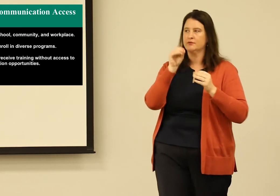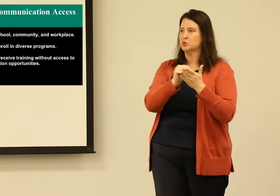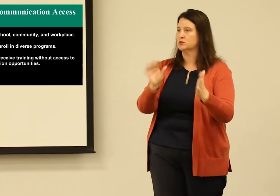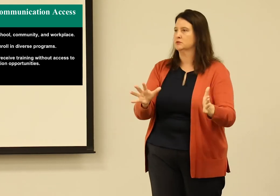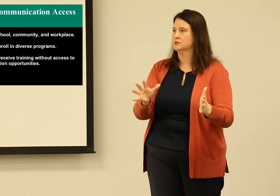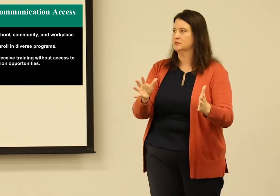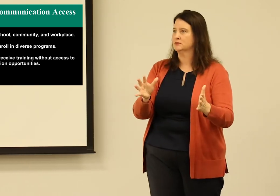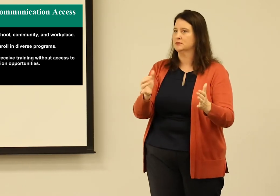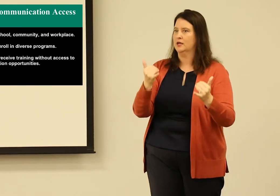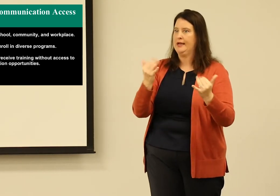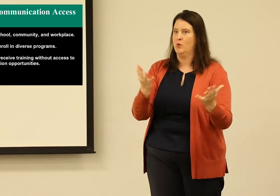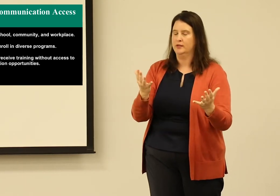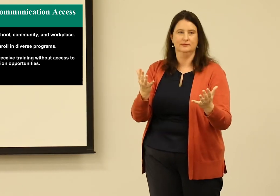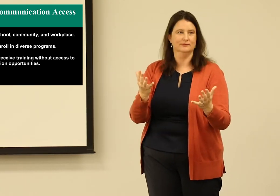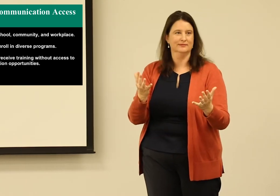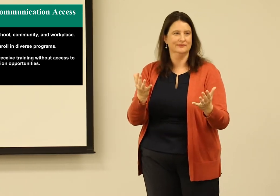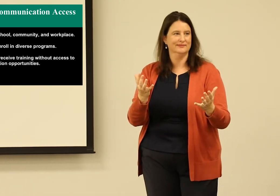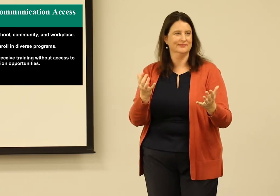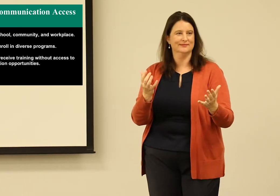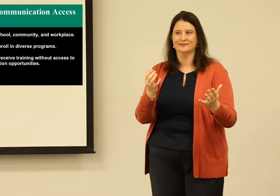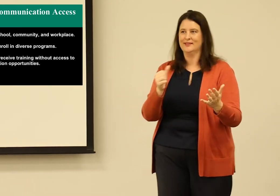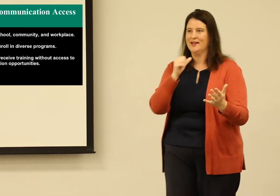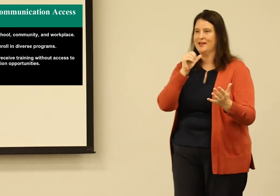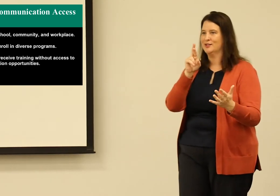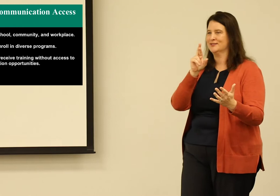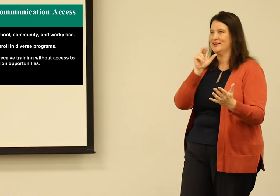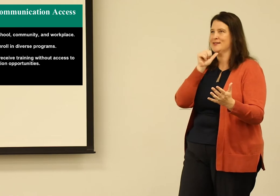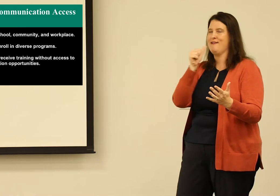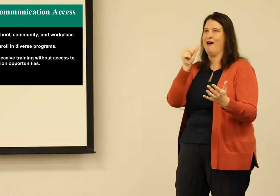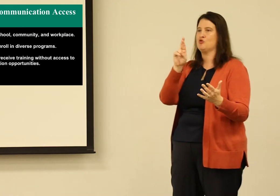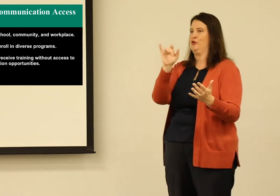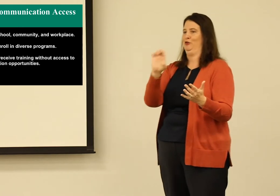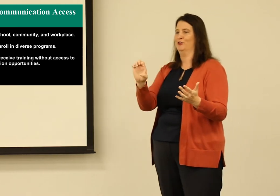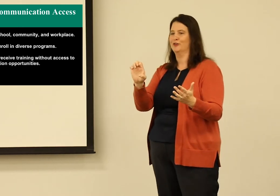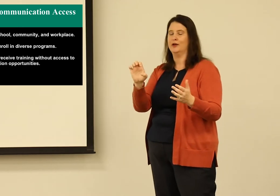in their neighborhood. We are seeing all the time, new universities and small colleges asking us,